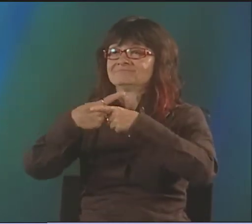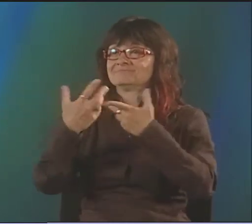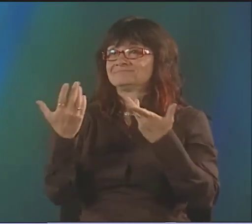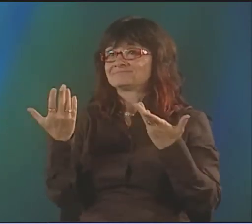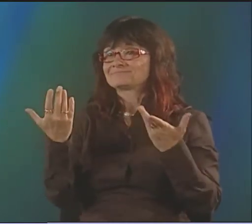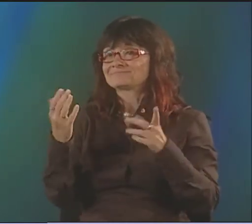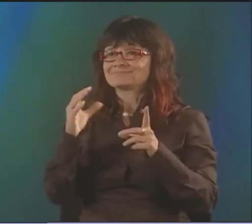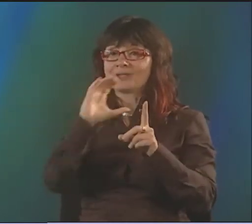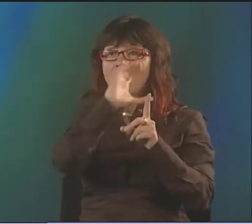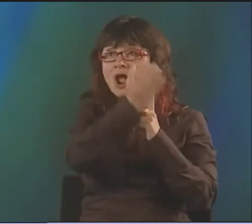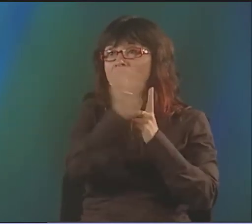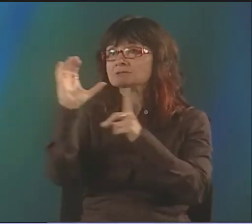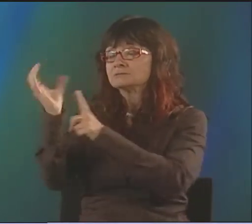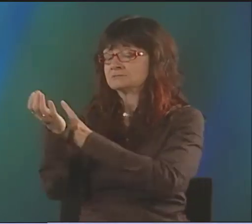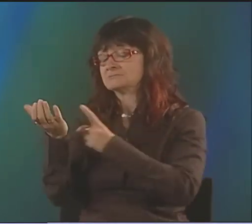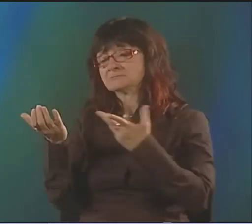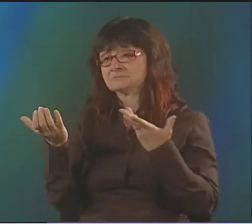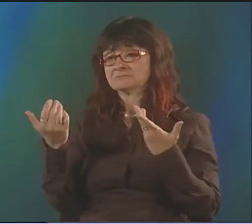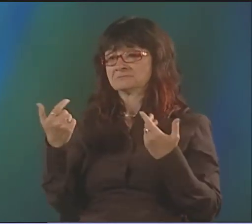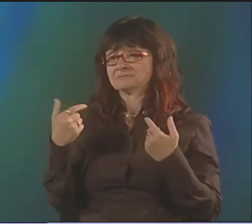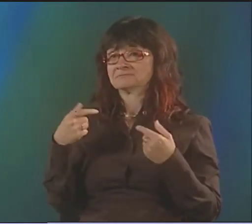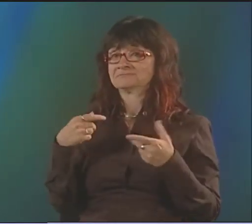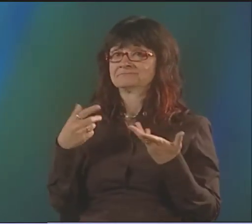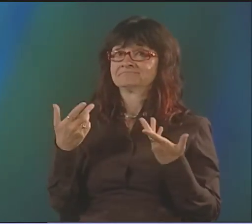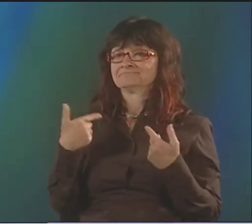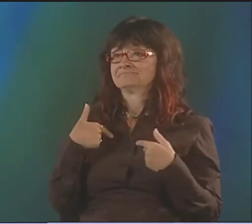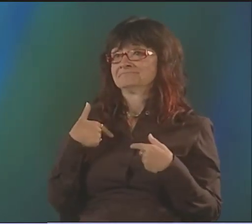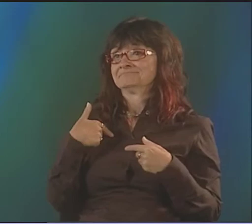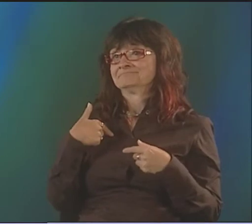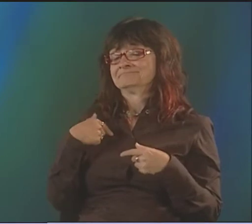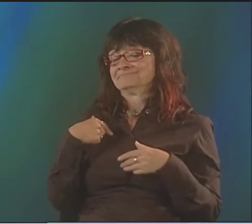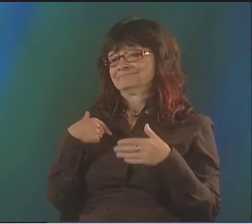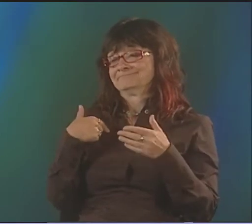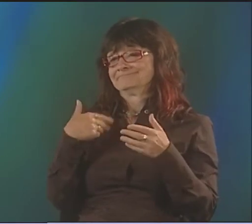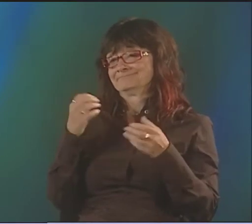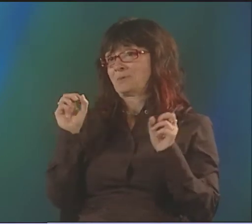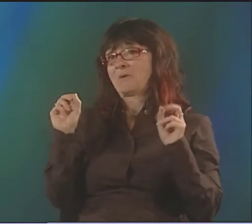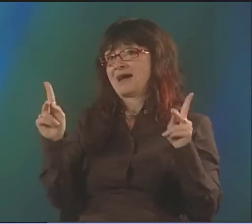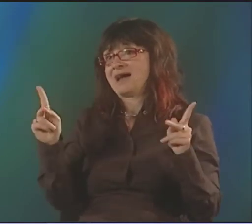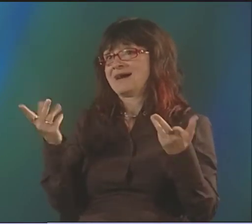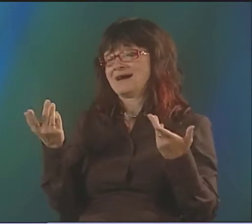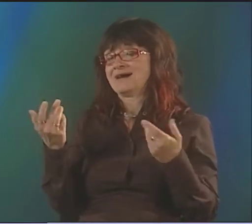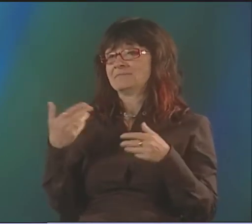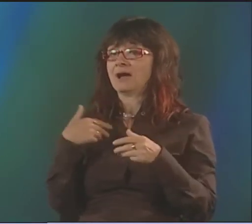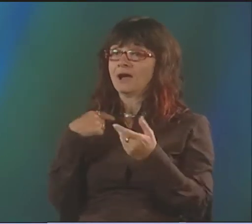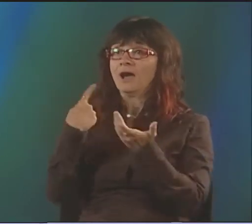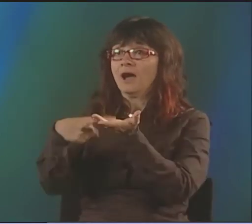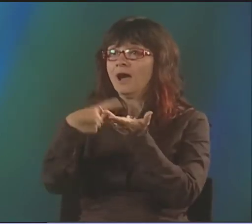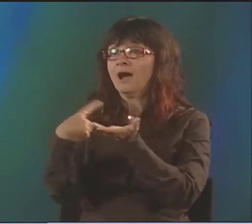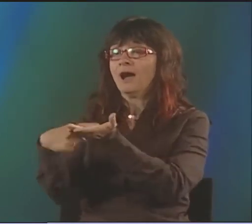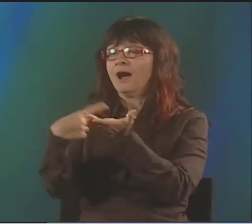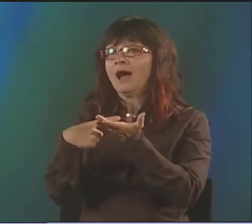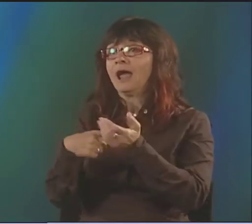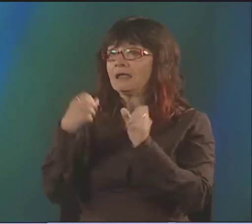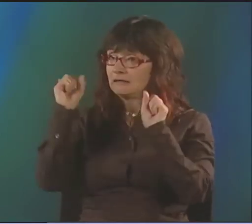LIKE SOMEBODY--MAKING PEANUT BUTTER SANDWICHES ON THE SIDEWALK, AND WHAT'S THAT ALL ABOUT? SO THAT WAS THE DIFFICULTY, WAS THIS CULTURAL CLASH